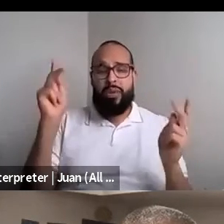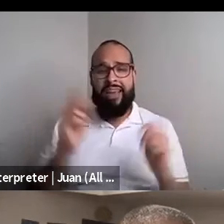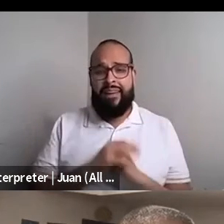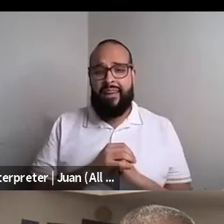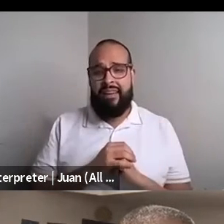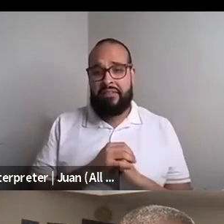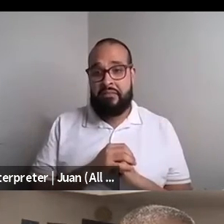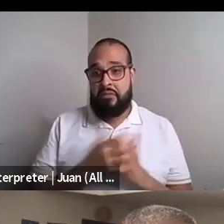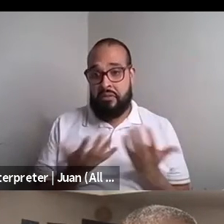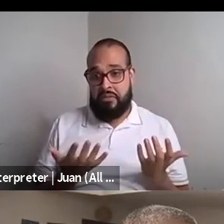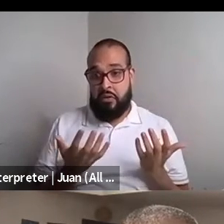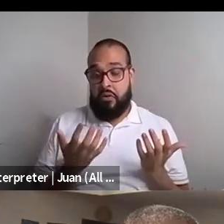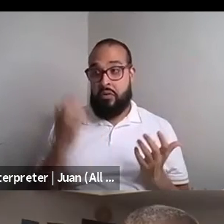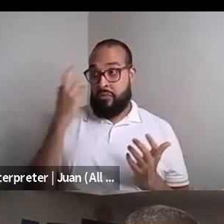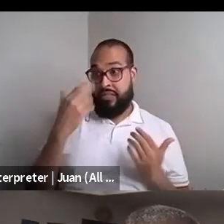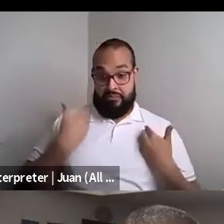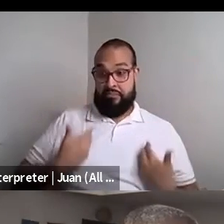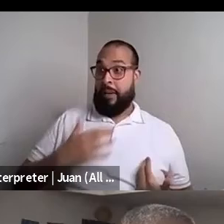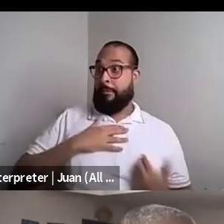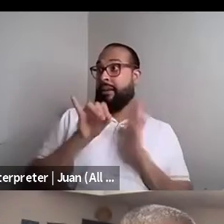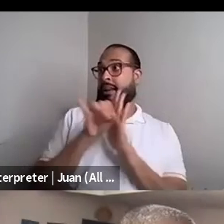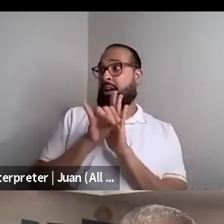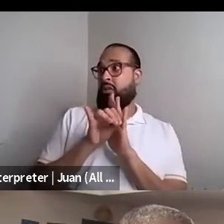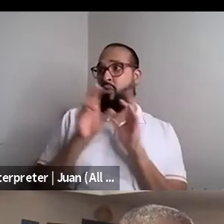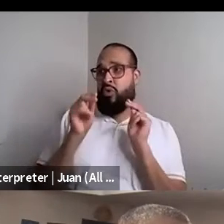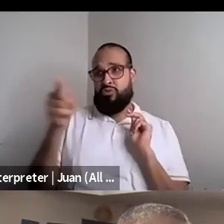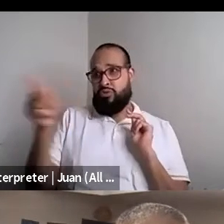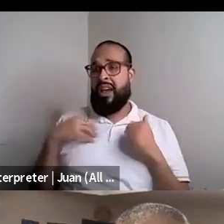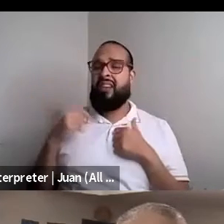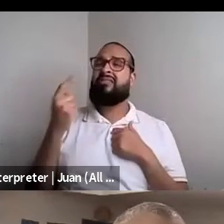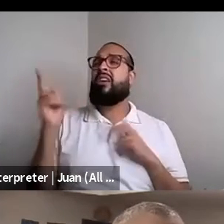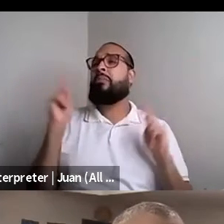Nahshon Anderson: It can't be because of who I am, because you have all these trends in the media, you have all the gaming in the media.